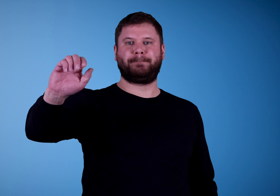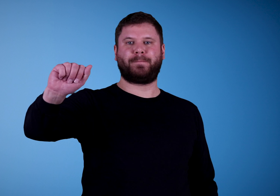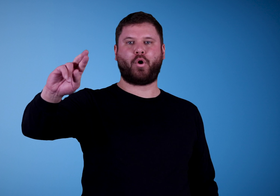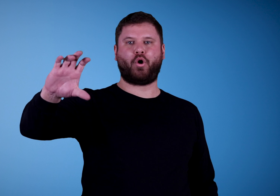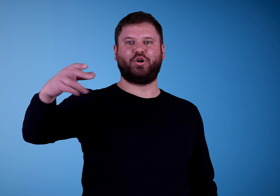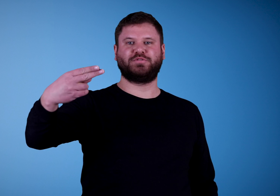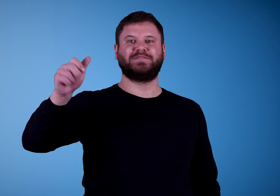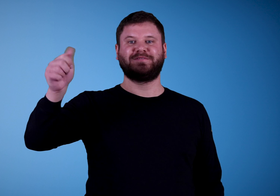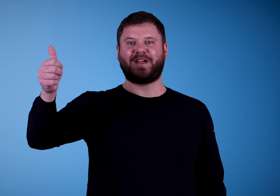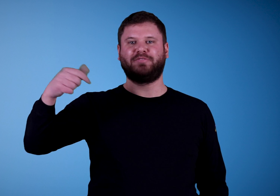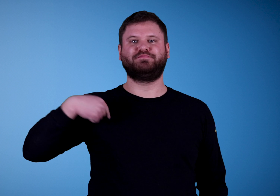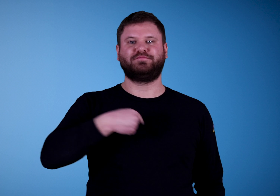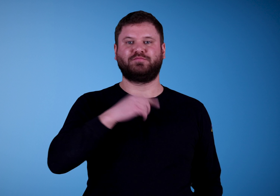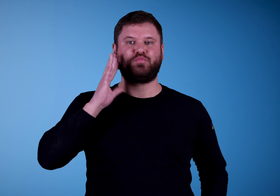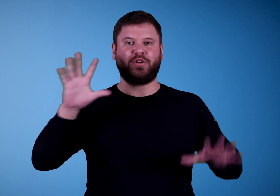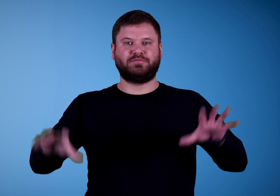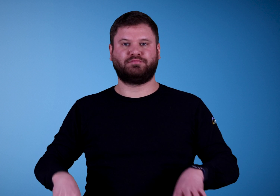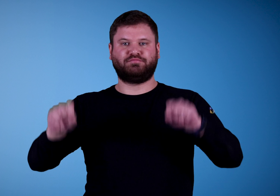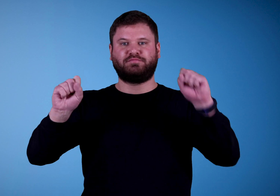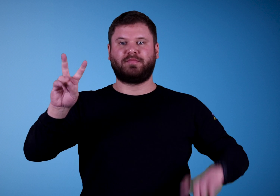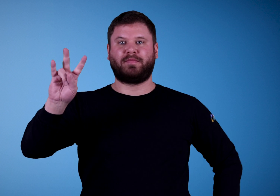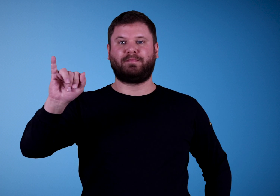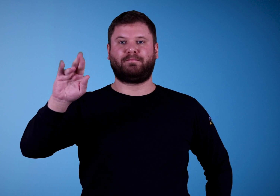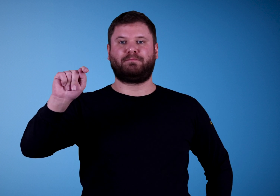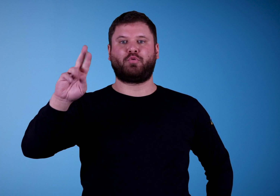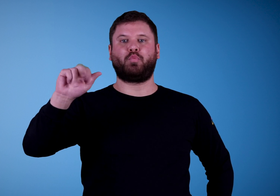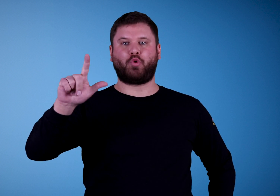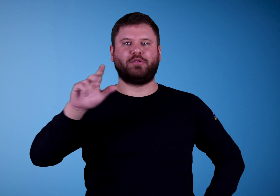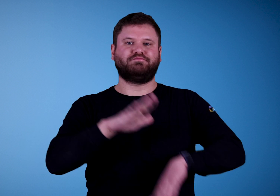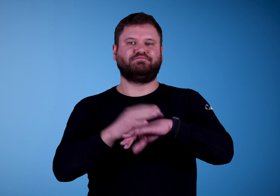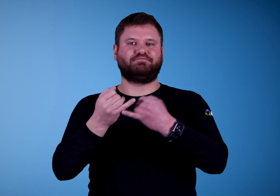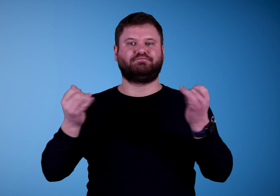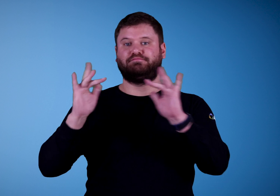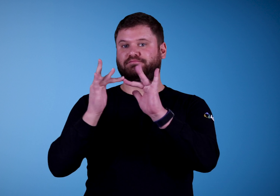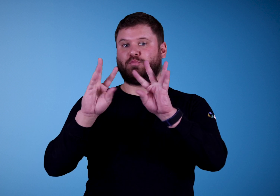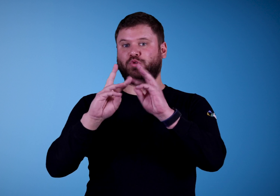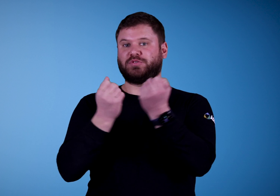On March 10th, we will host a virtual workshop.